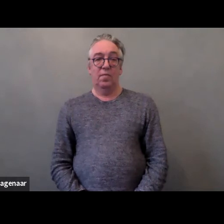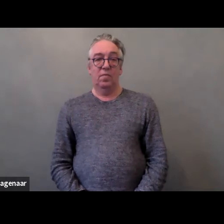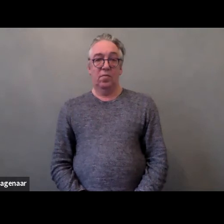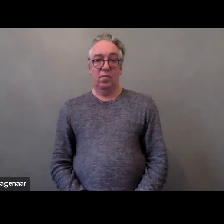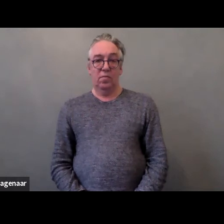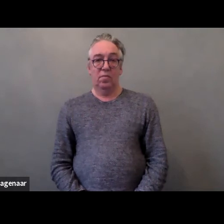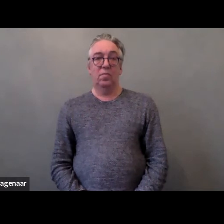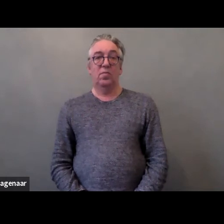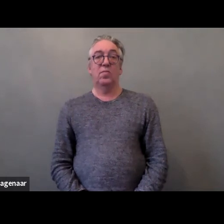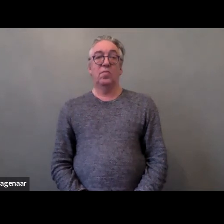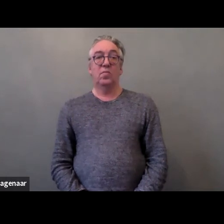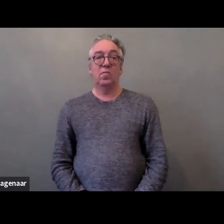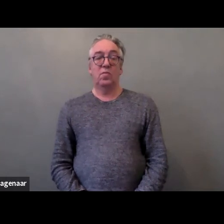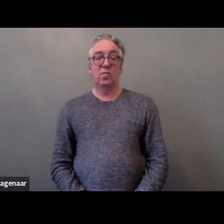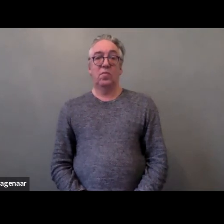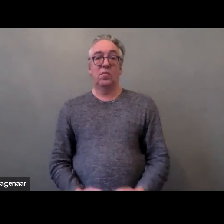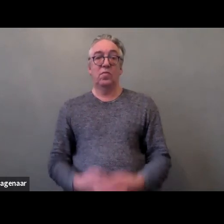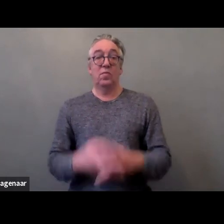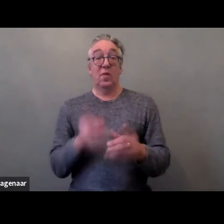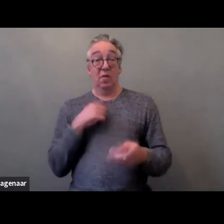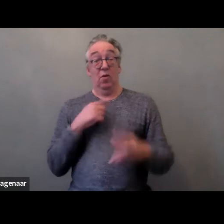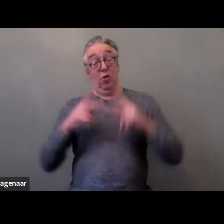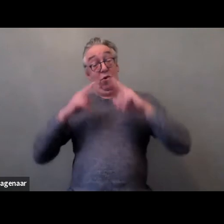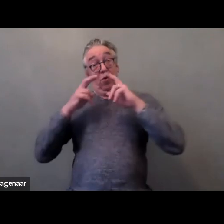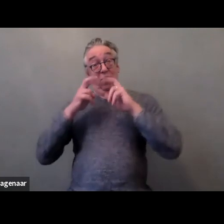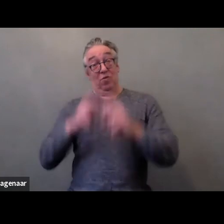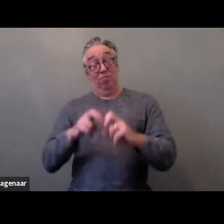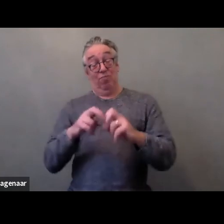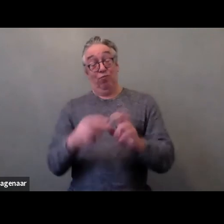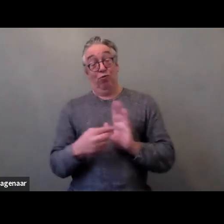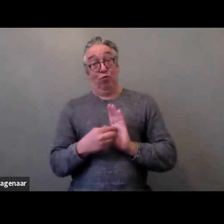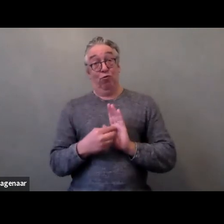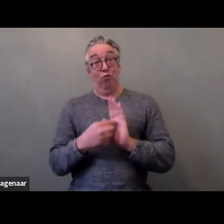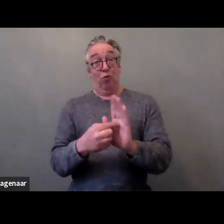It’s concluded that despite other measures adopted so far,